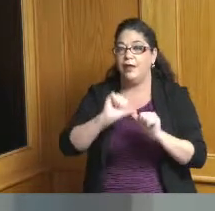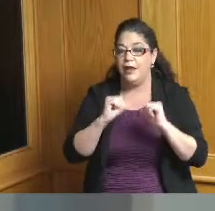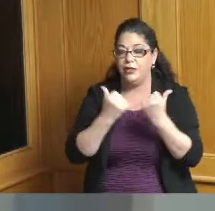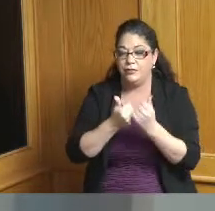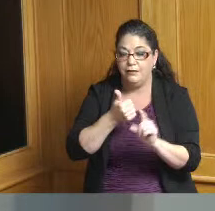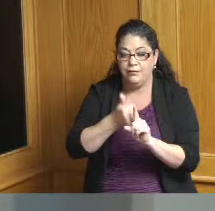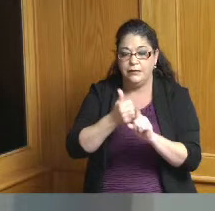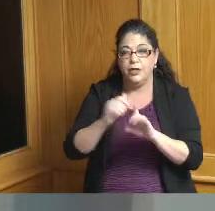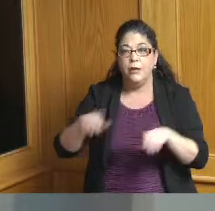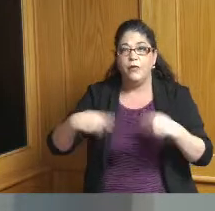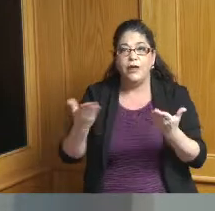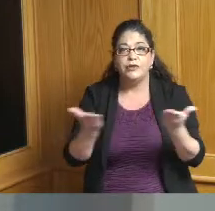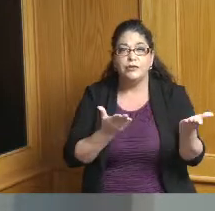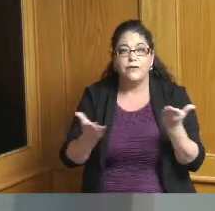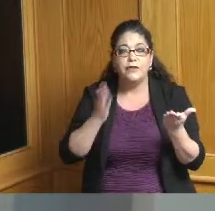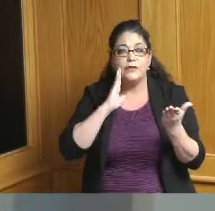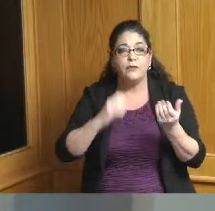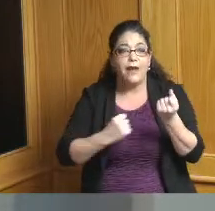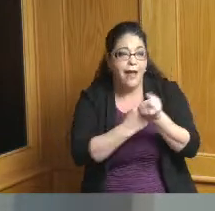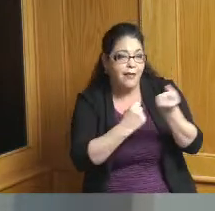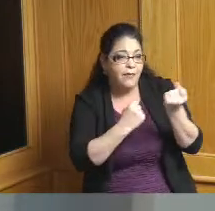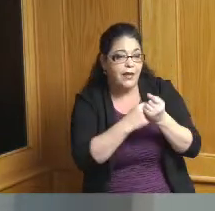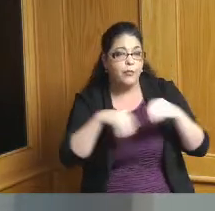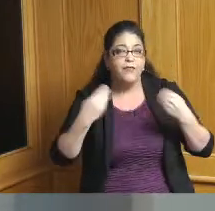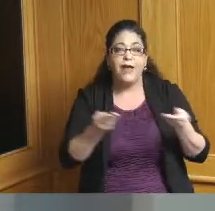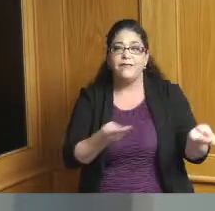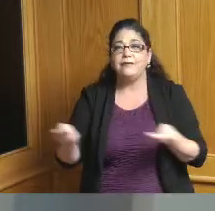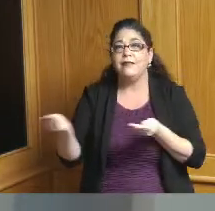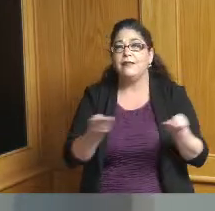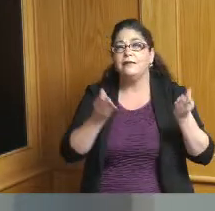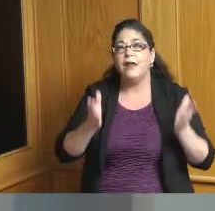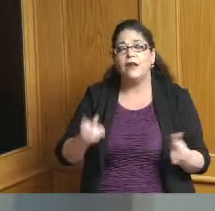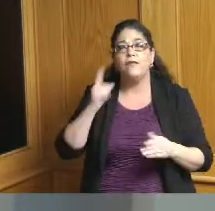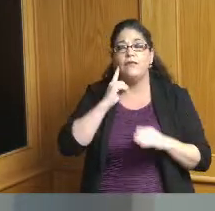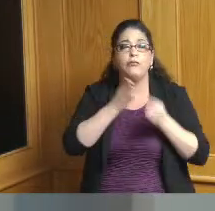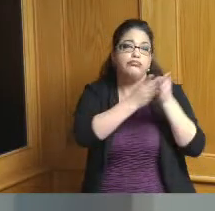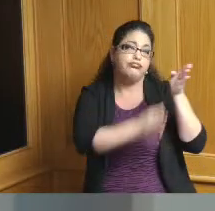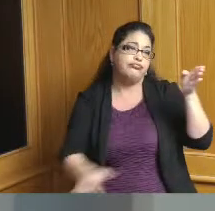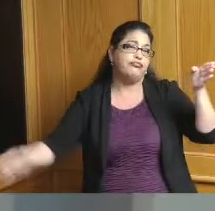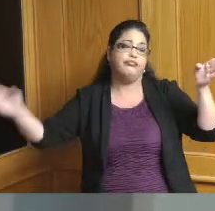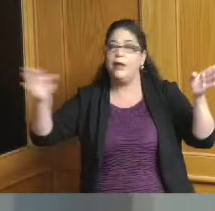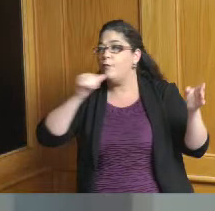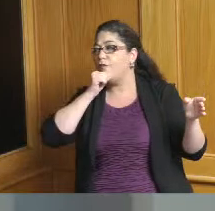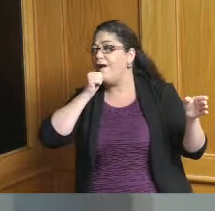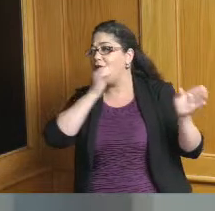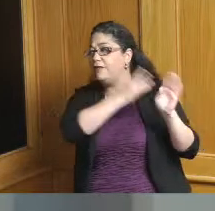serves as an advocate provider and facilitator for the full range of public and private resources